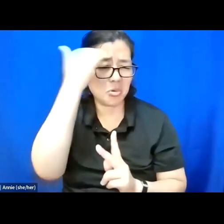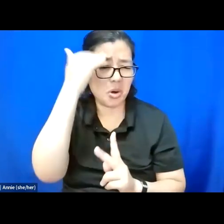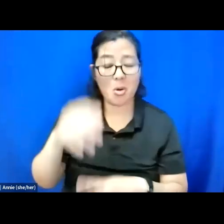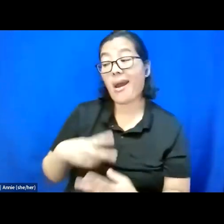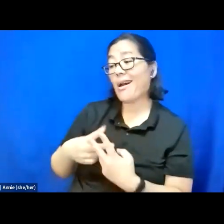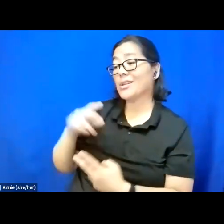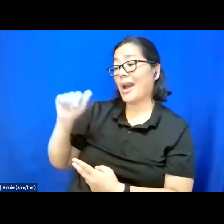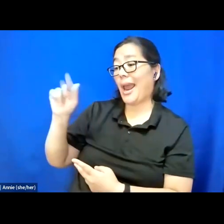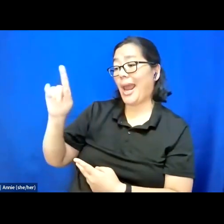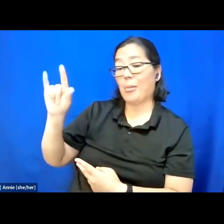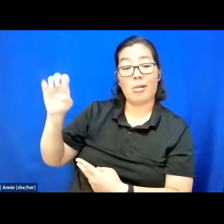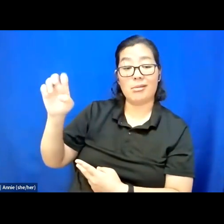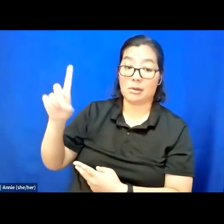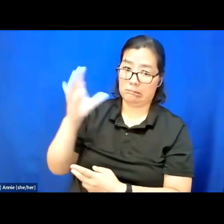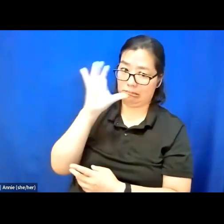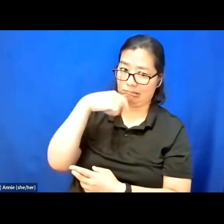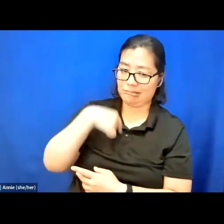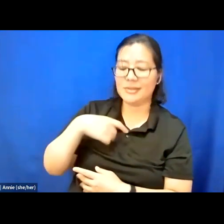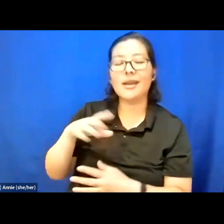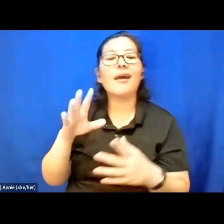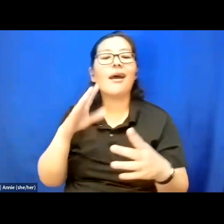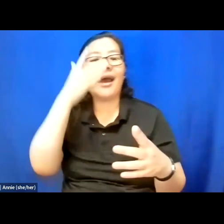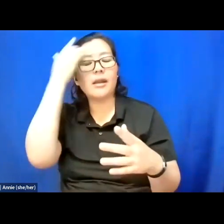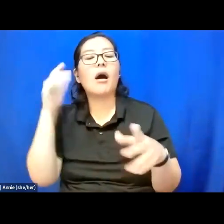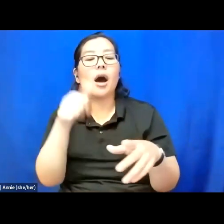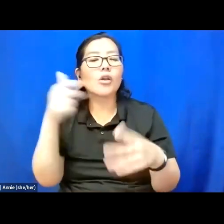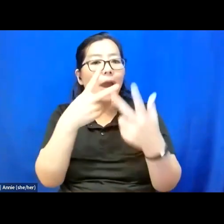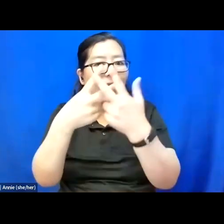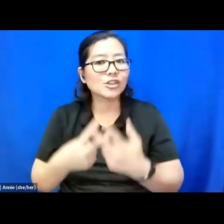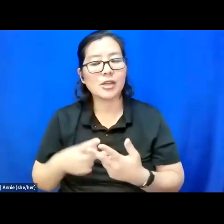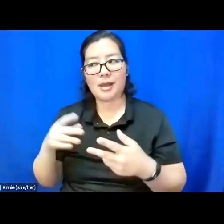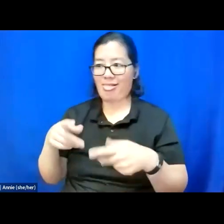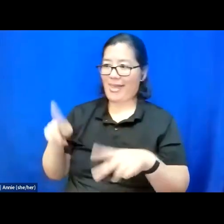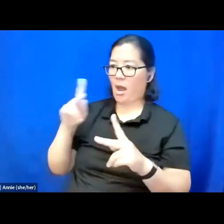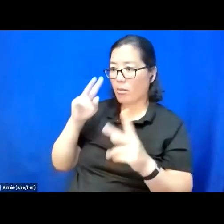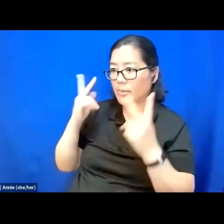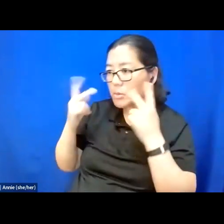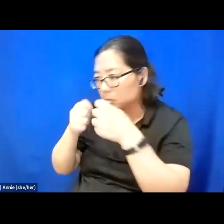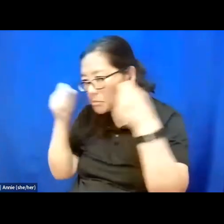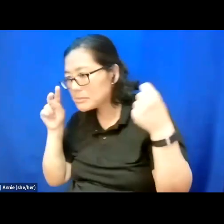and other hashtags provide a window into disabled life while forming and galvanizing the community.